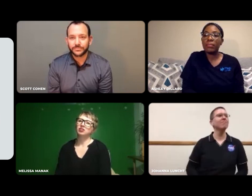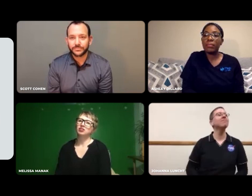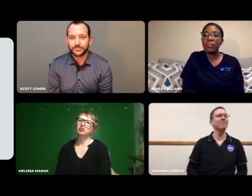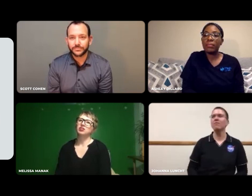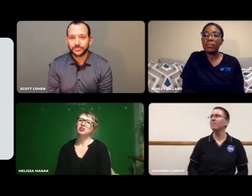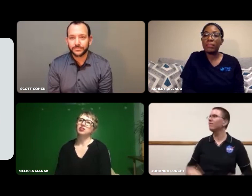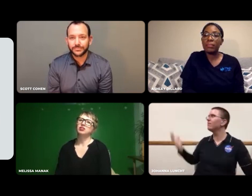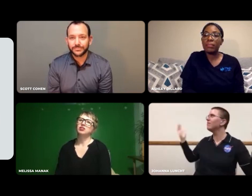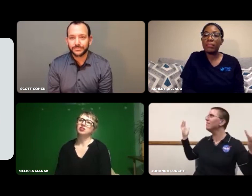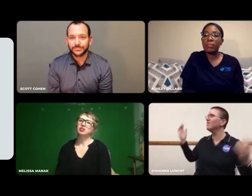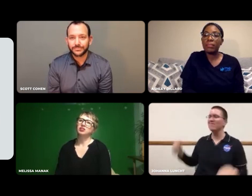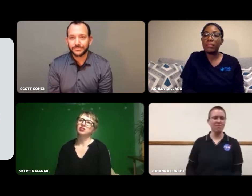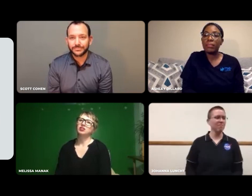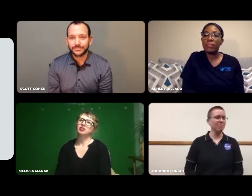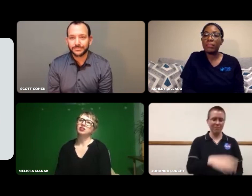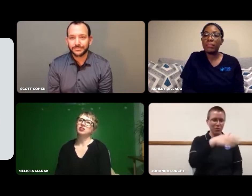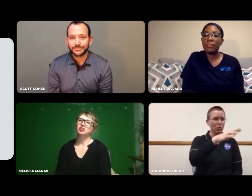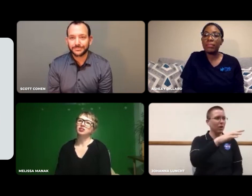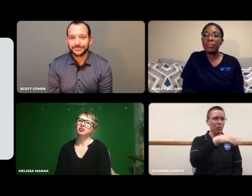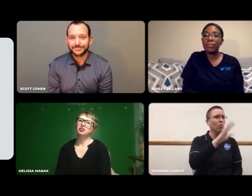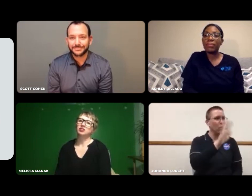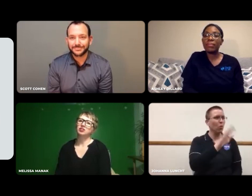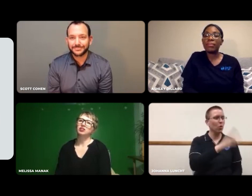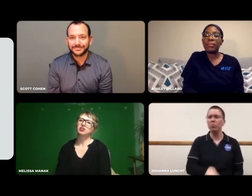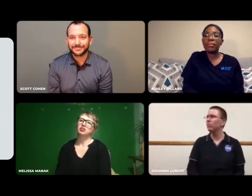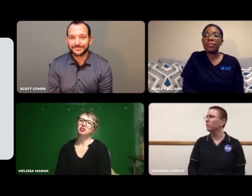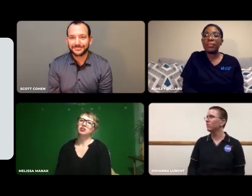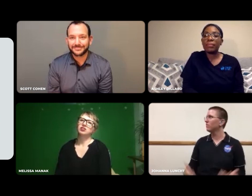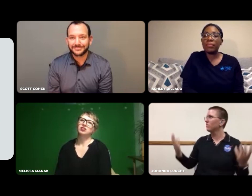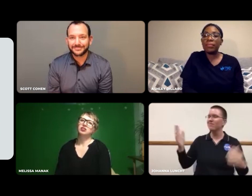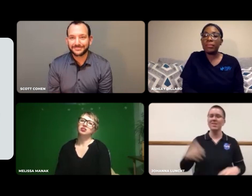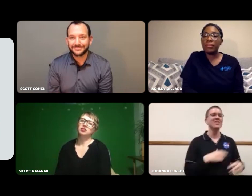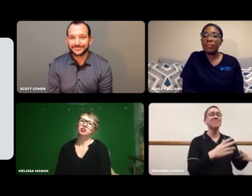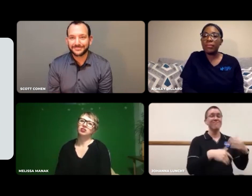He just walked by, saw me in the lab and said, "Continue on, continue doing what you're doing."